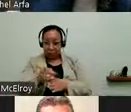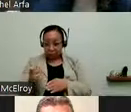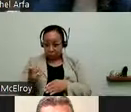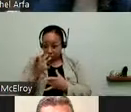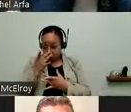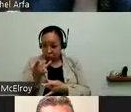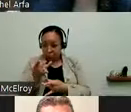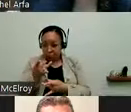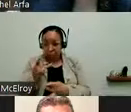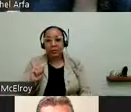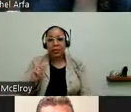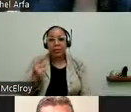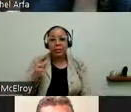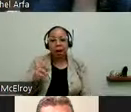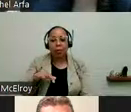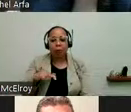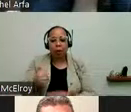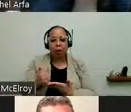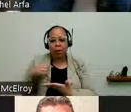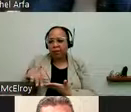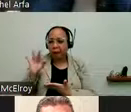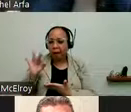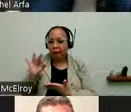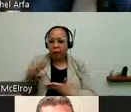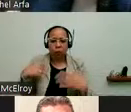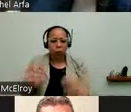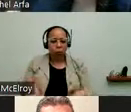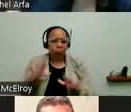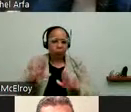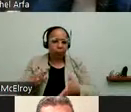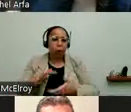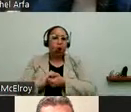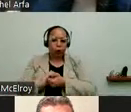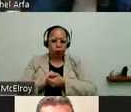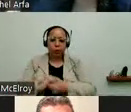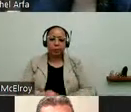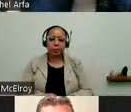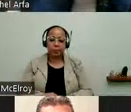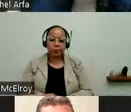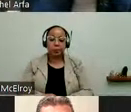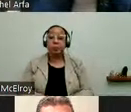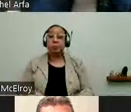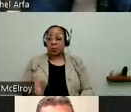are interested in the IT field who aspire to -- a fantastic partner. To